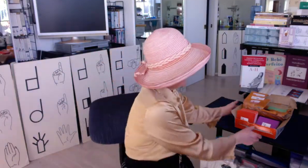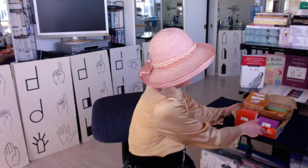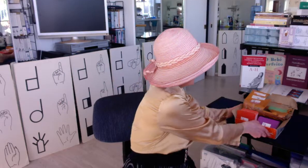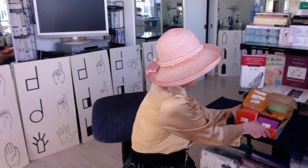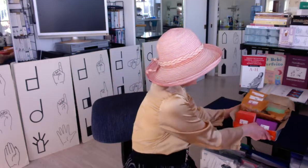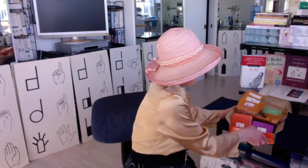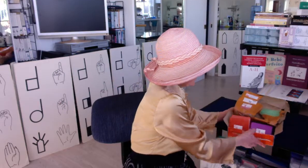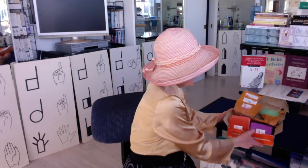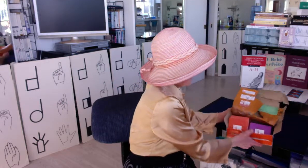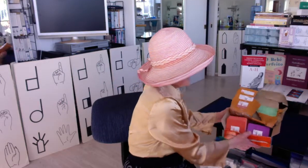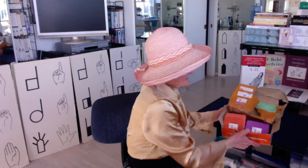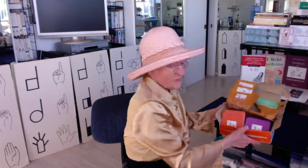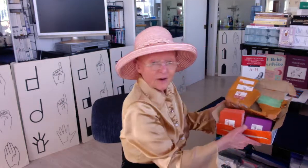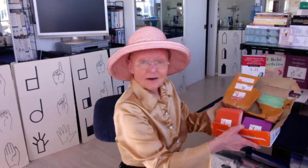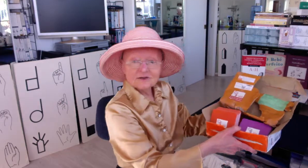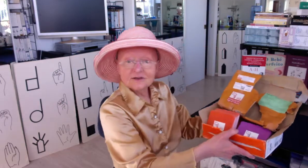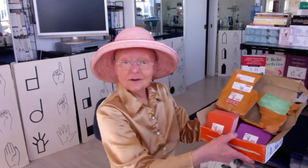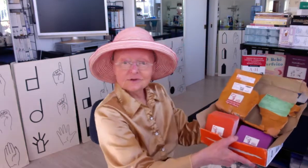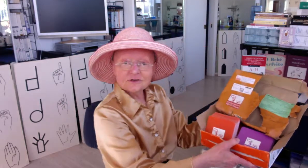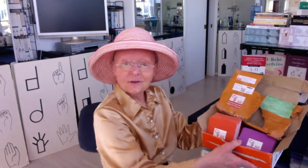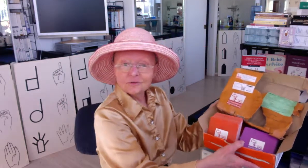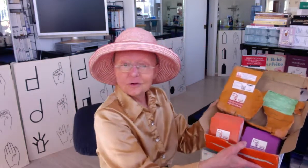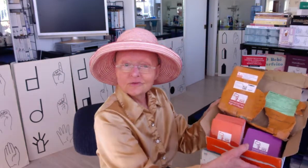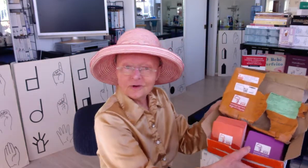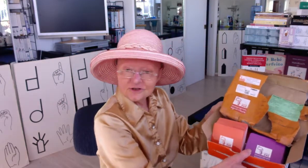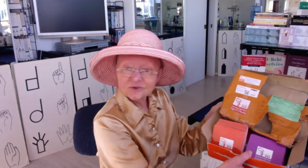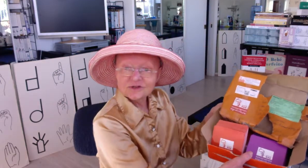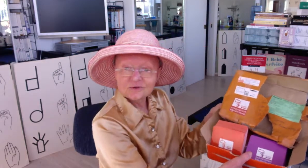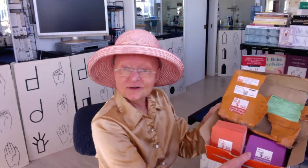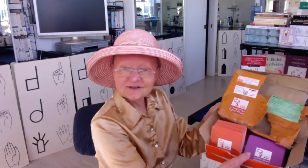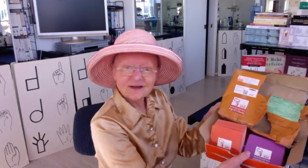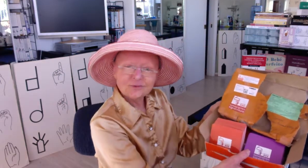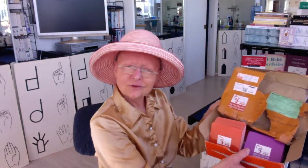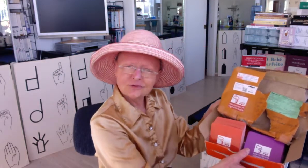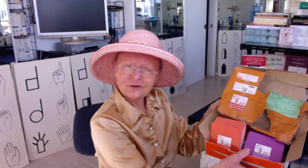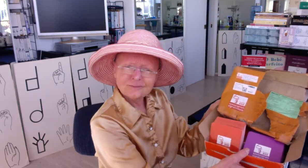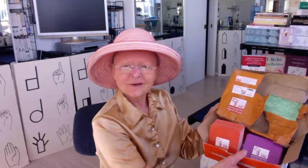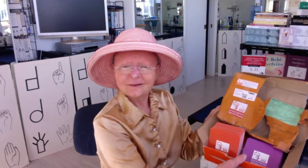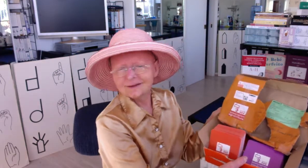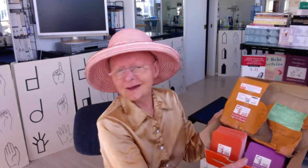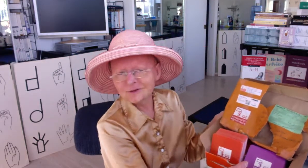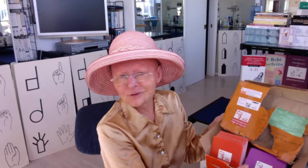This is the gorgeous box that I received from French Switzerland. Isn't that beautiful? Thank you.